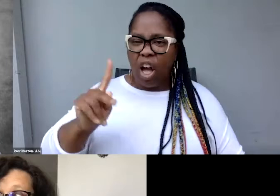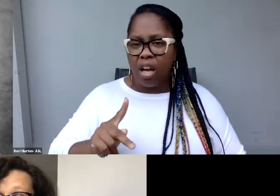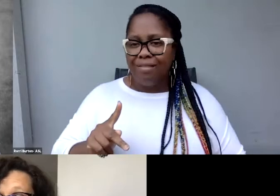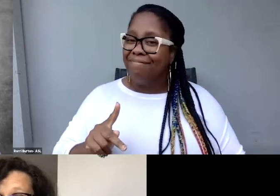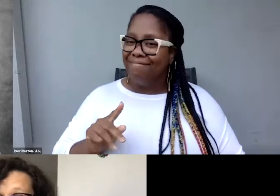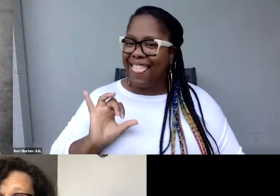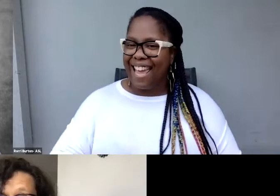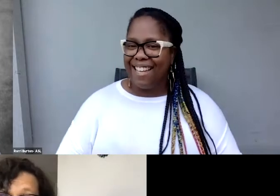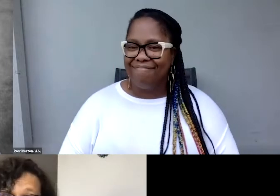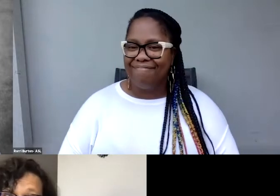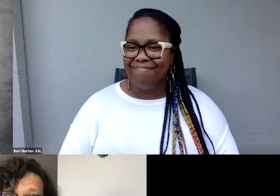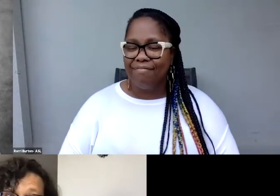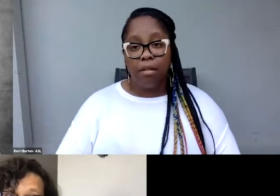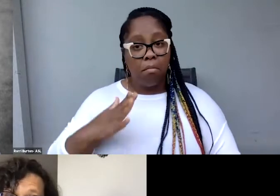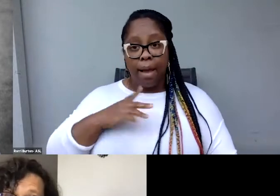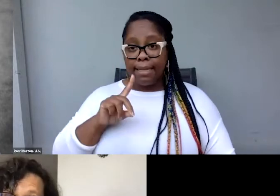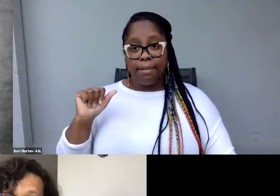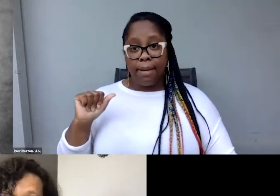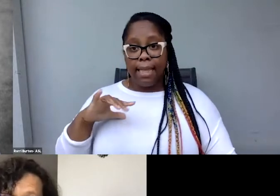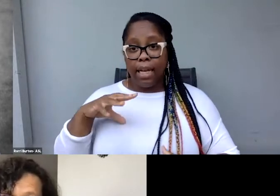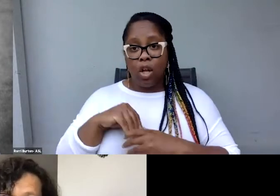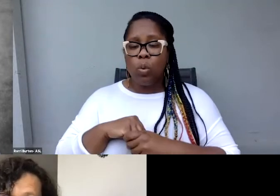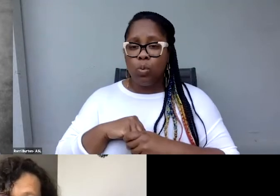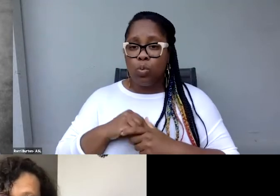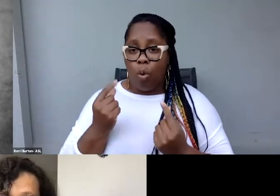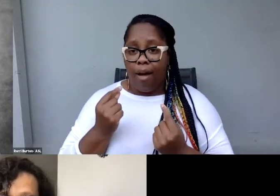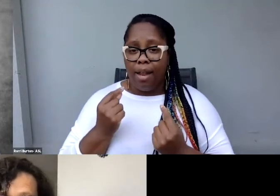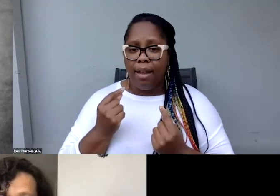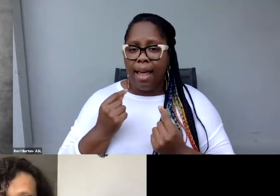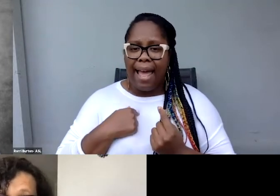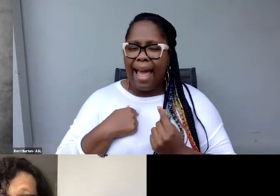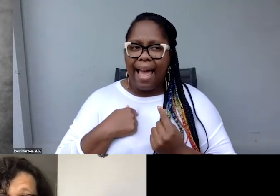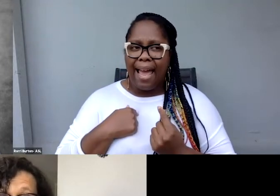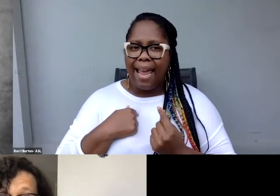Part of my disability means that I have a really hard time kind of filtering what